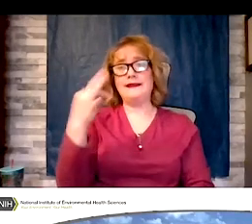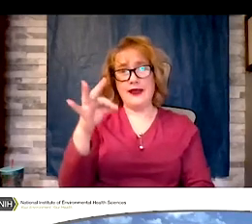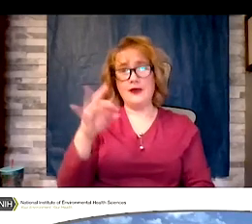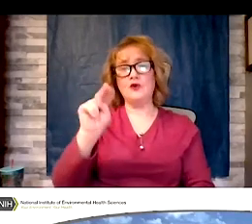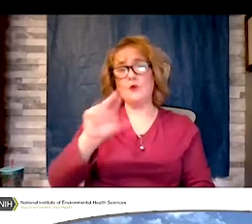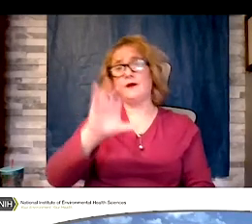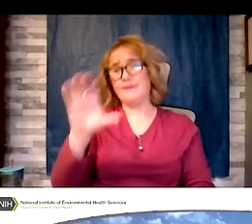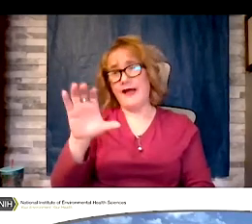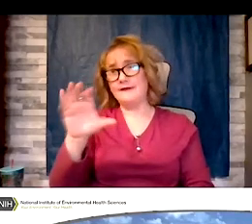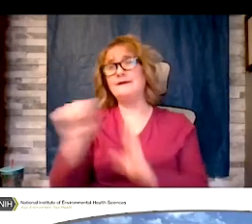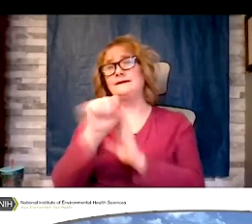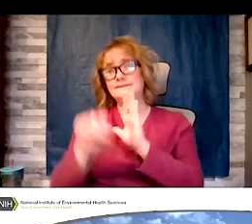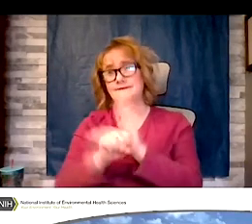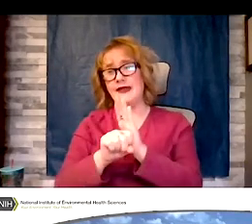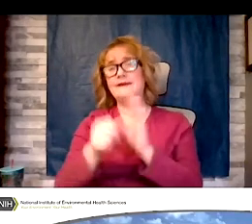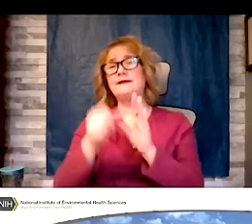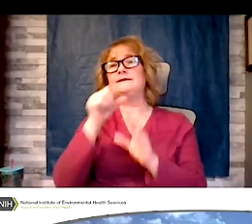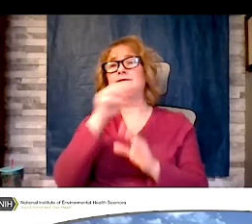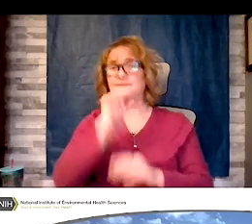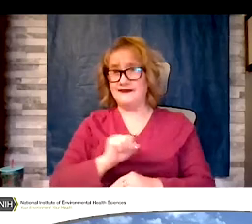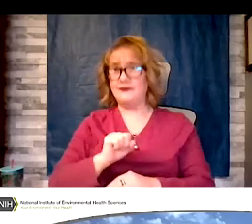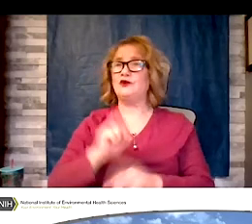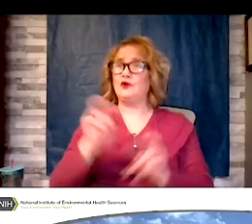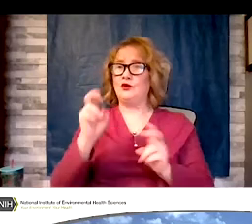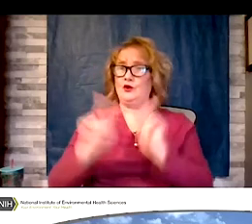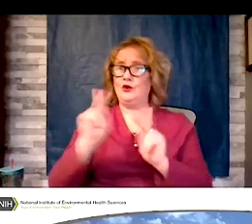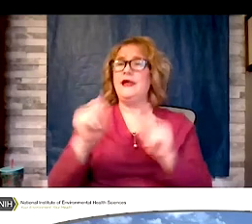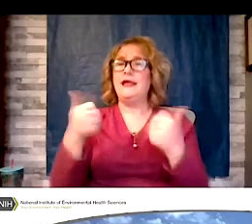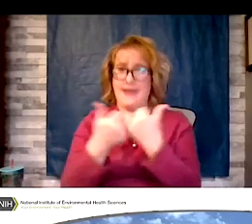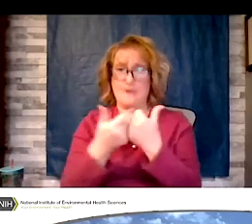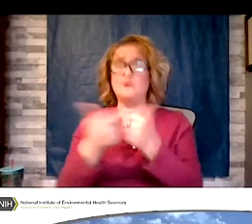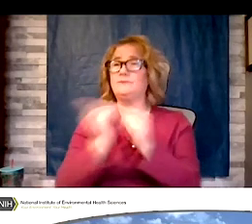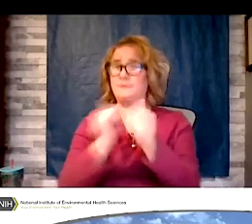games. She competed in the 50-meter run for women age 95